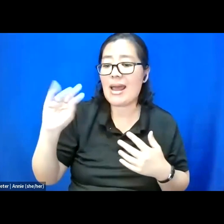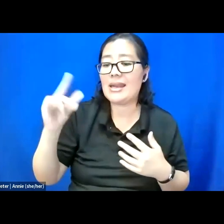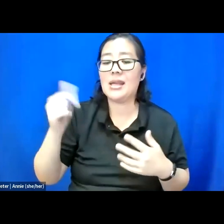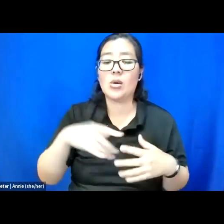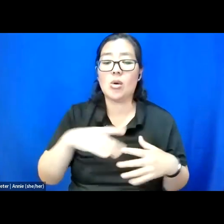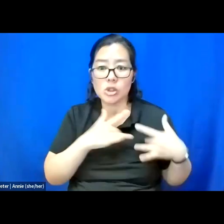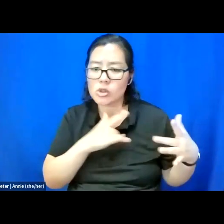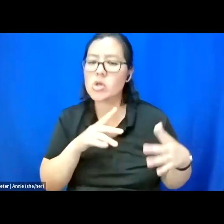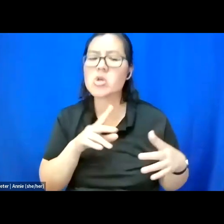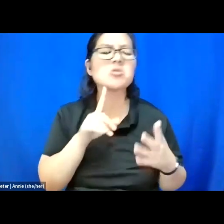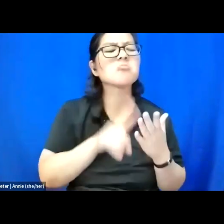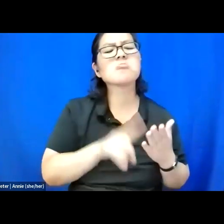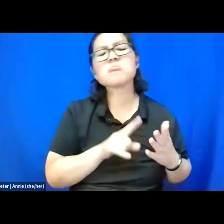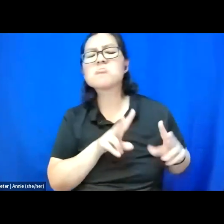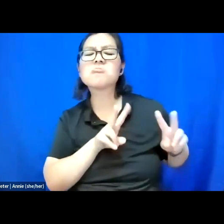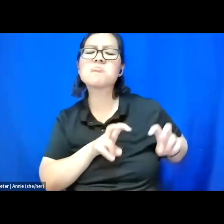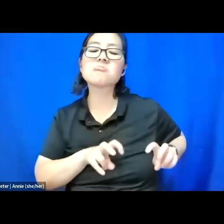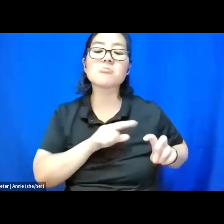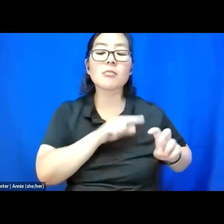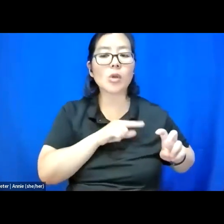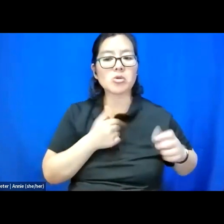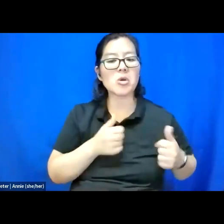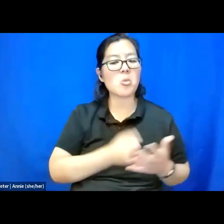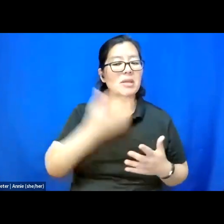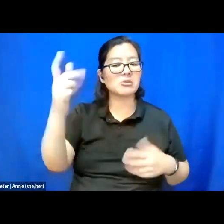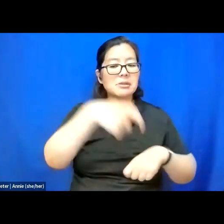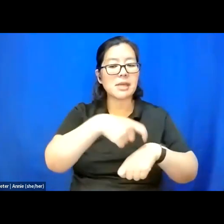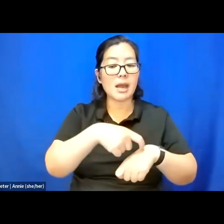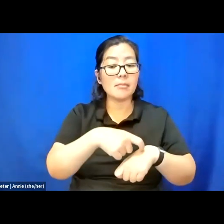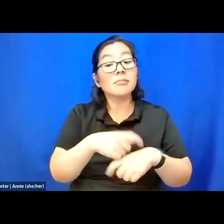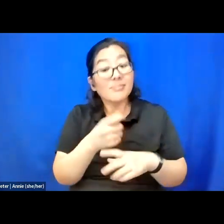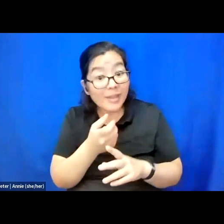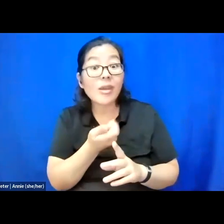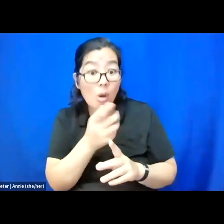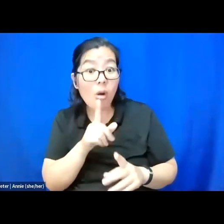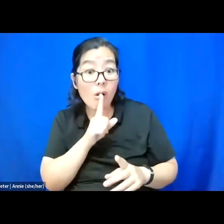But there are people who genuinely don't understand and want to.